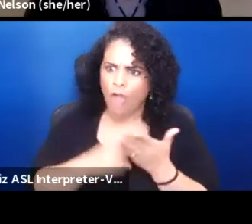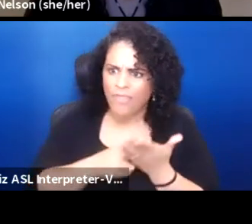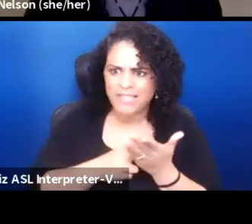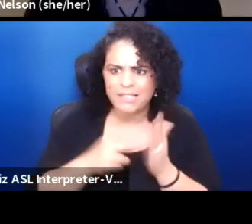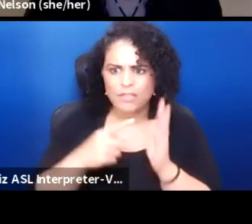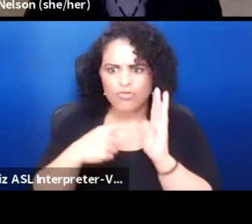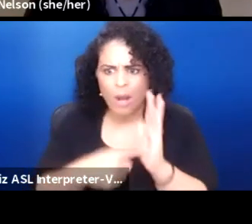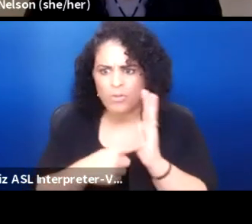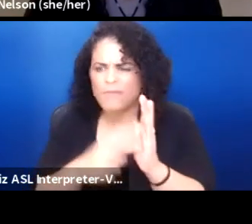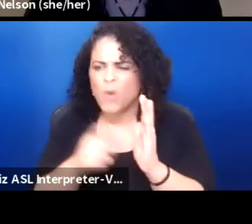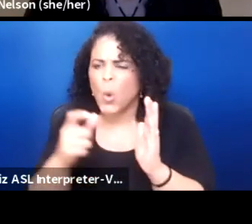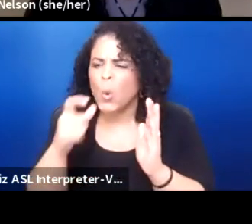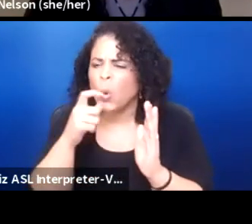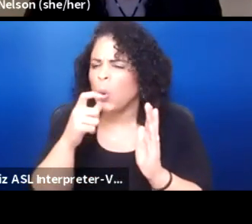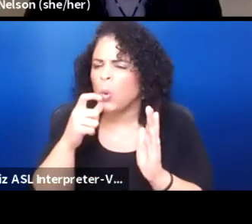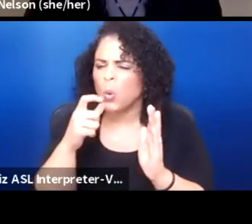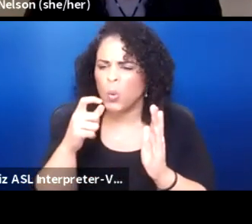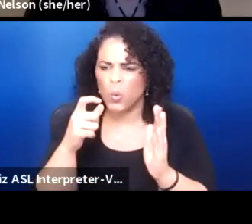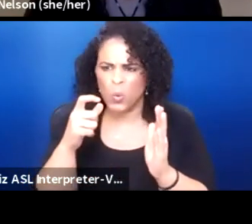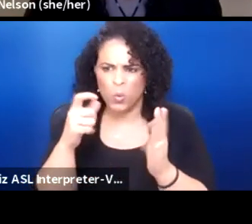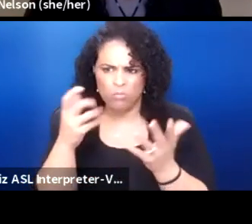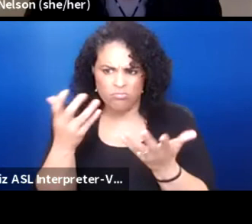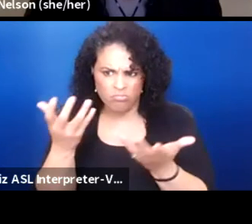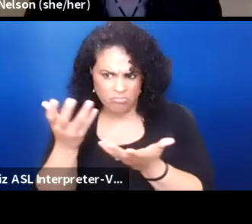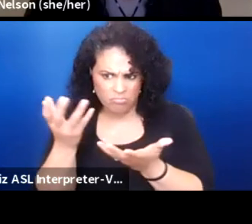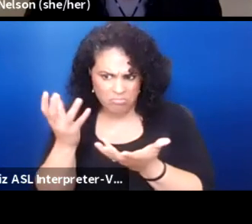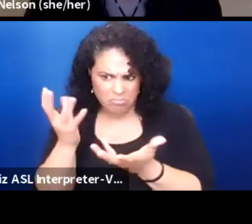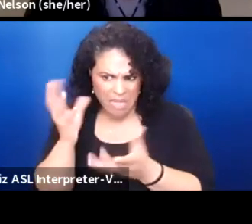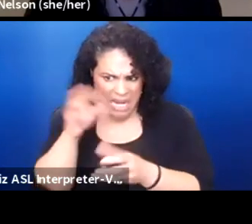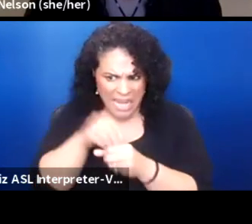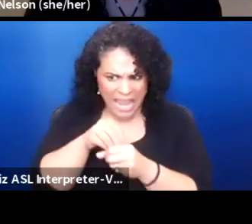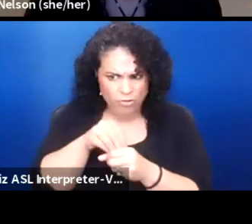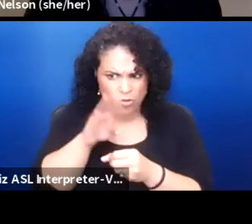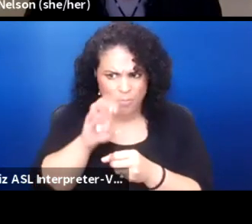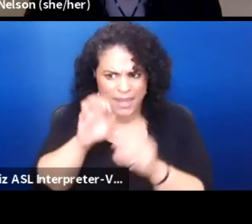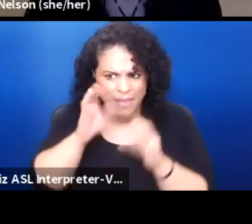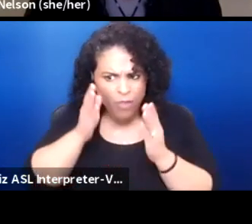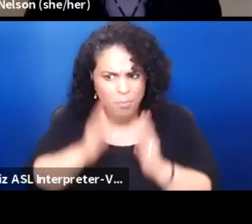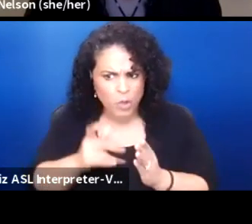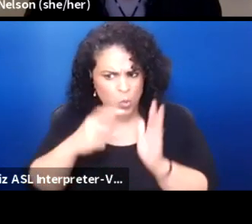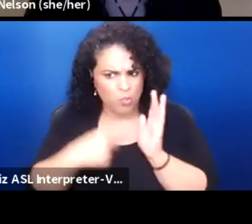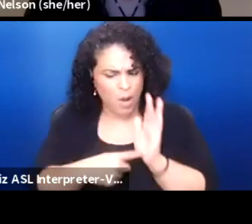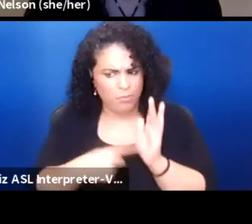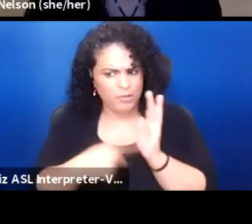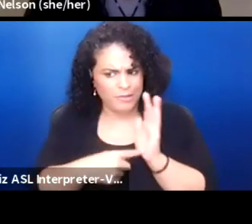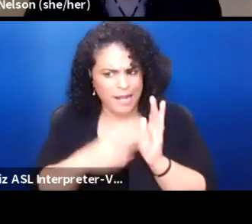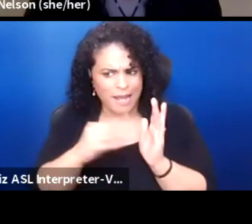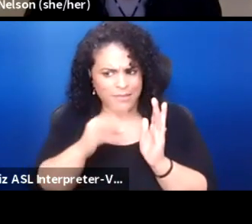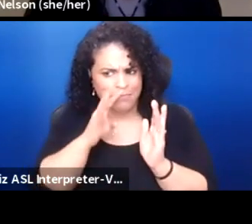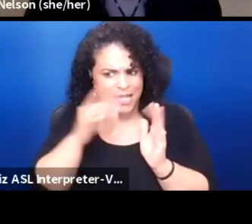of who gets to be the person who represents and speaks for Indian people.